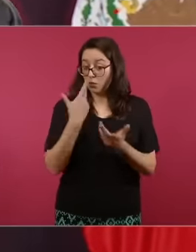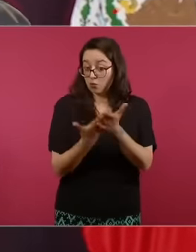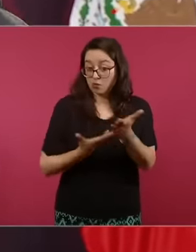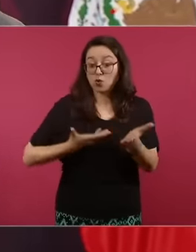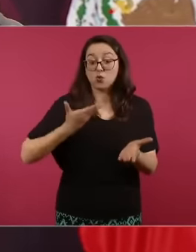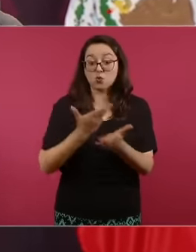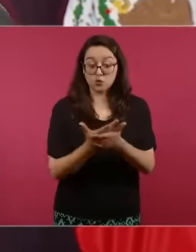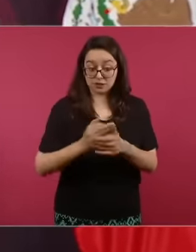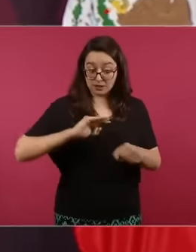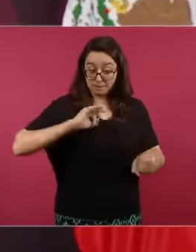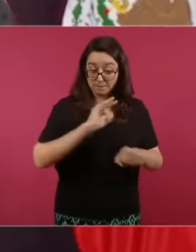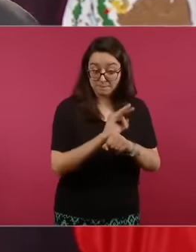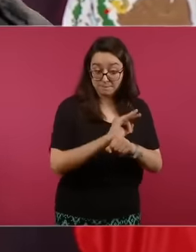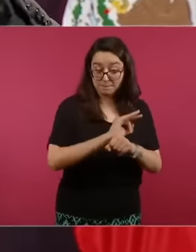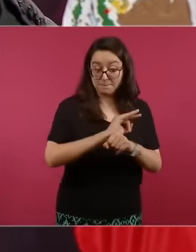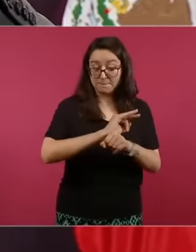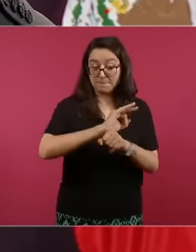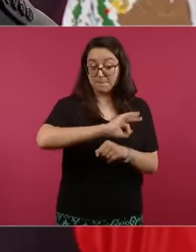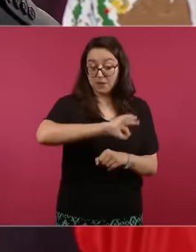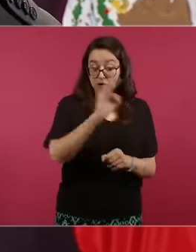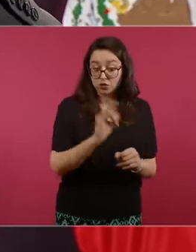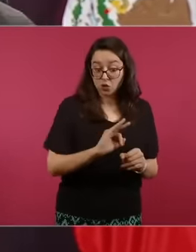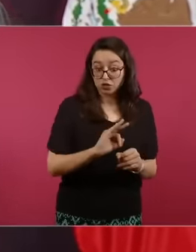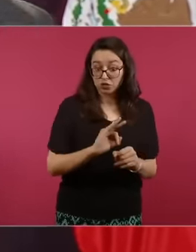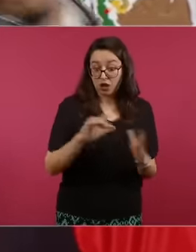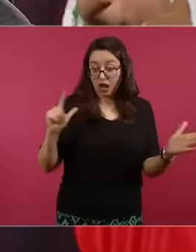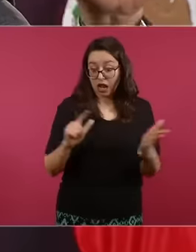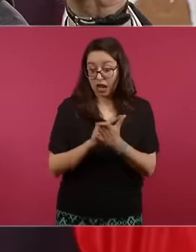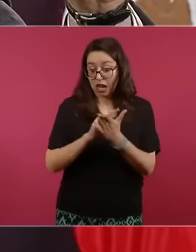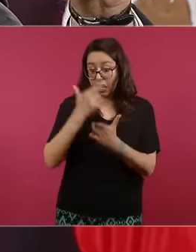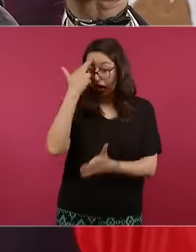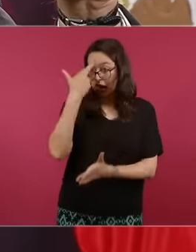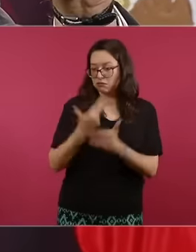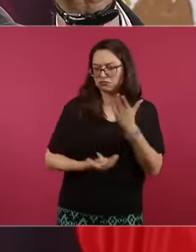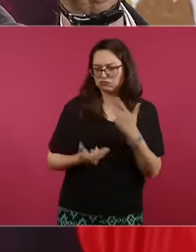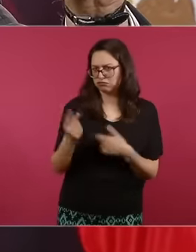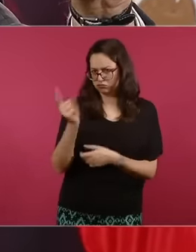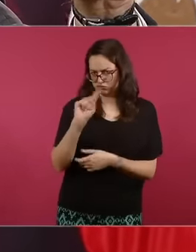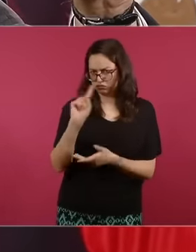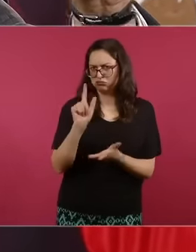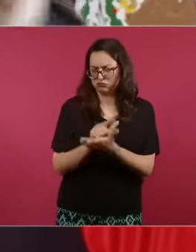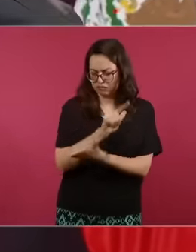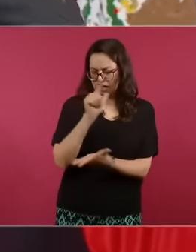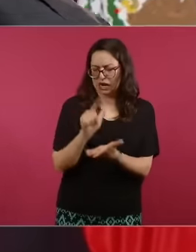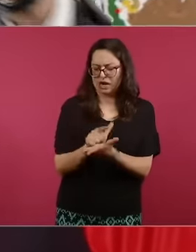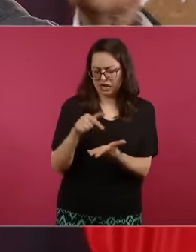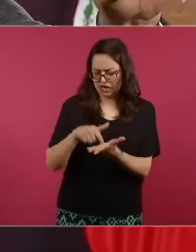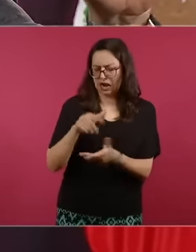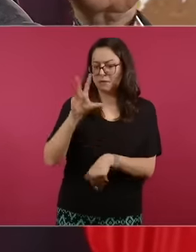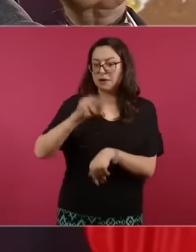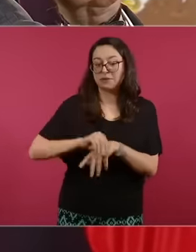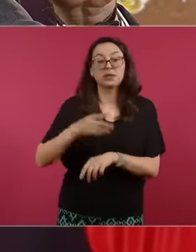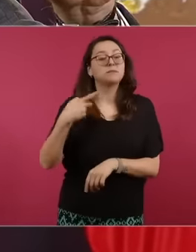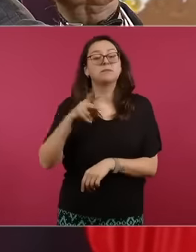allowed, but in any case there was going to be a problem.